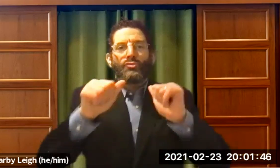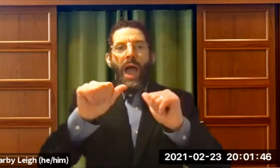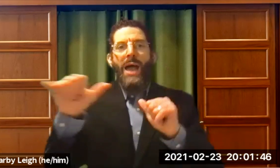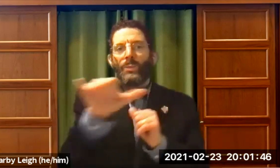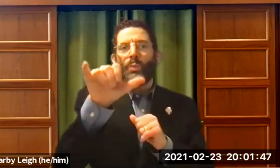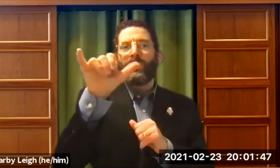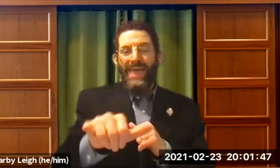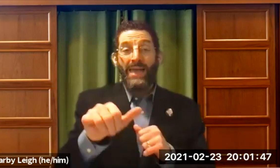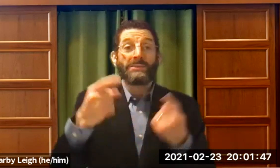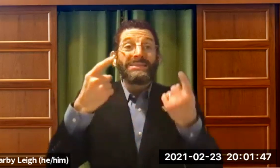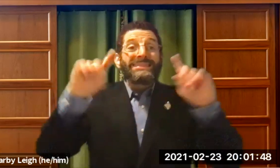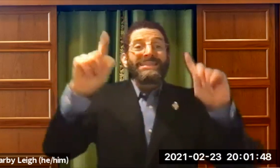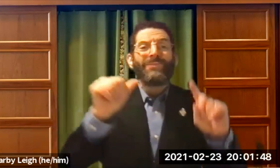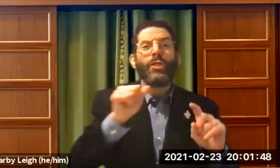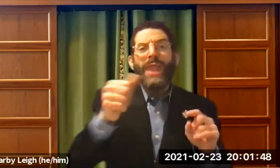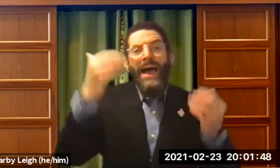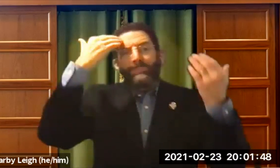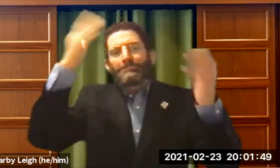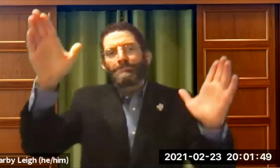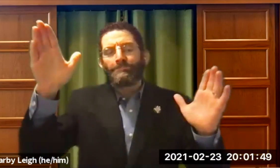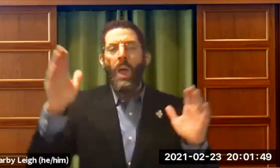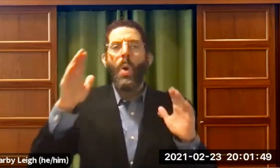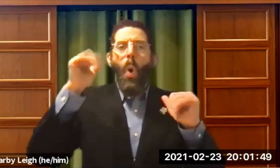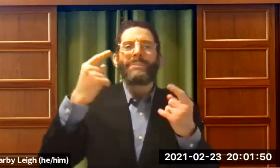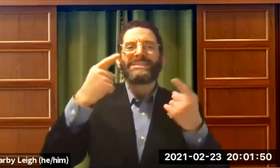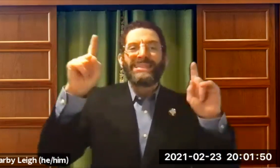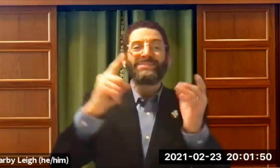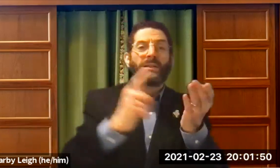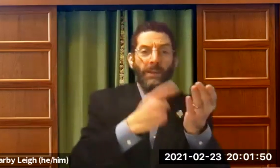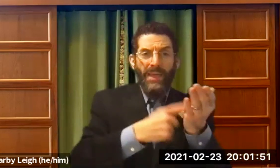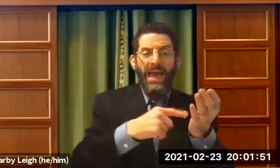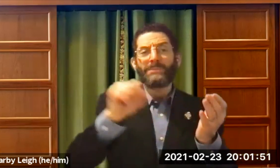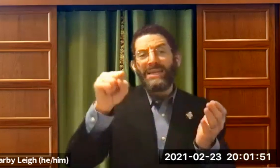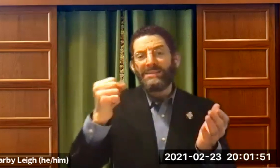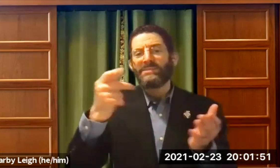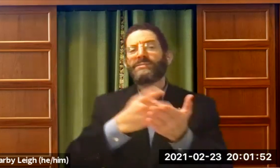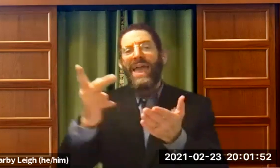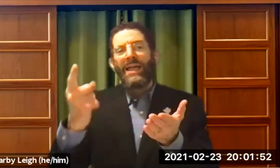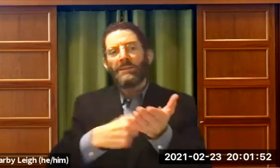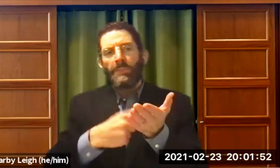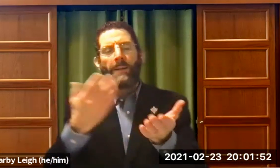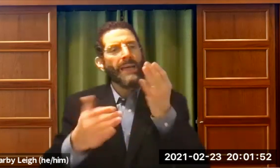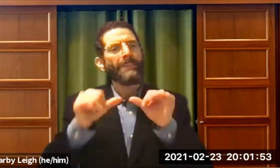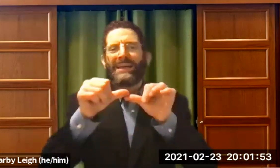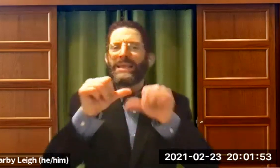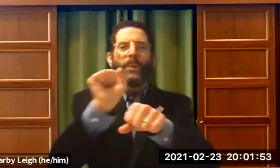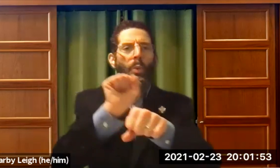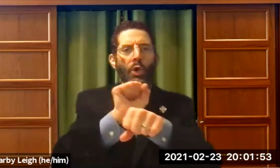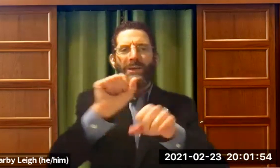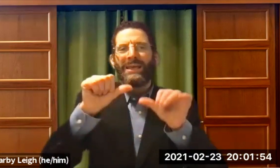I've committed my life to trying to do that. Am I successful or not? I don't know. I hope I'm successful. Sometimes yes, sometimes I